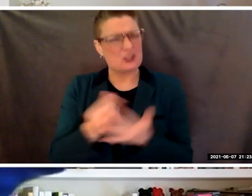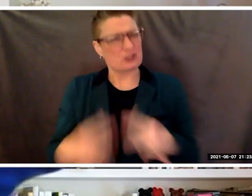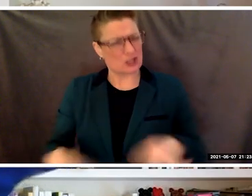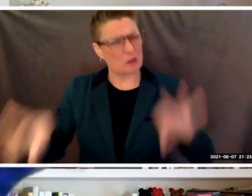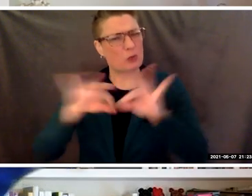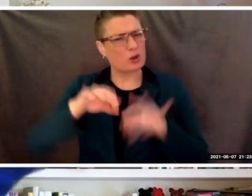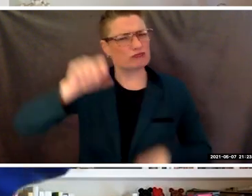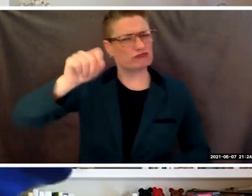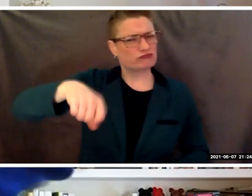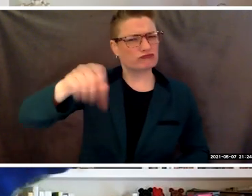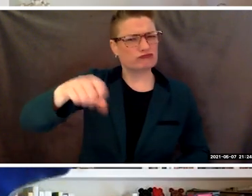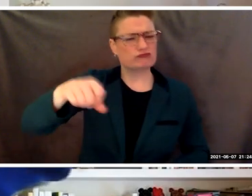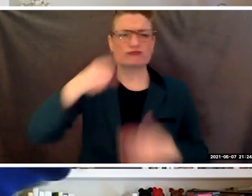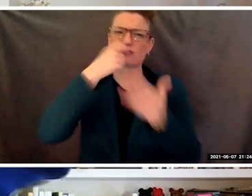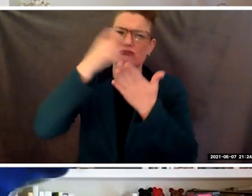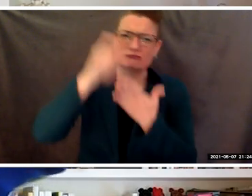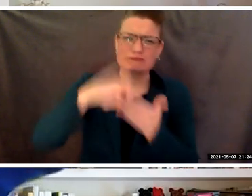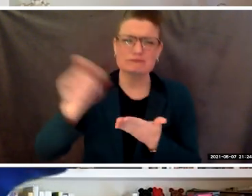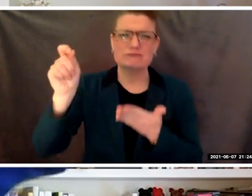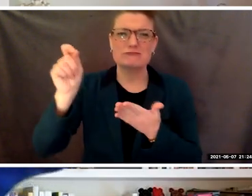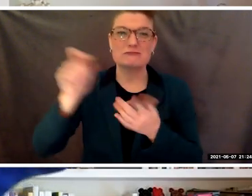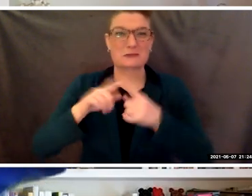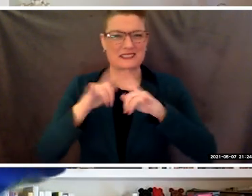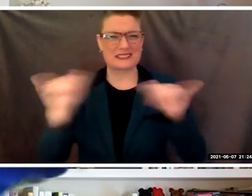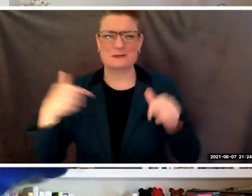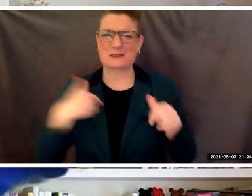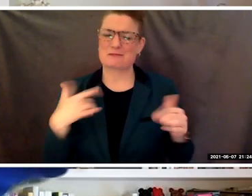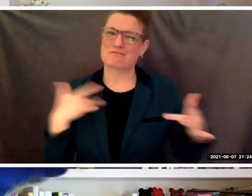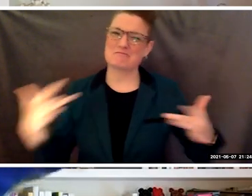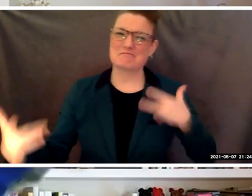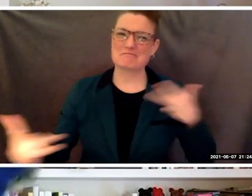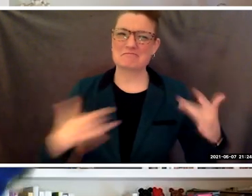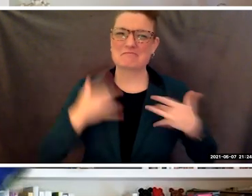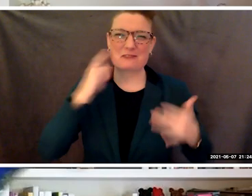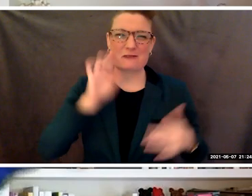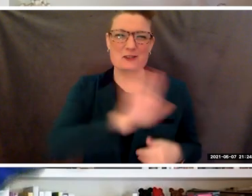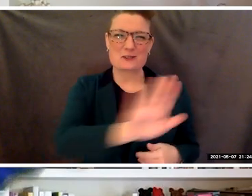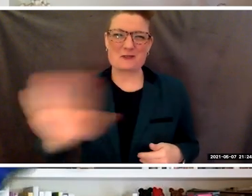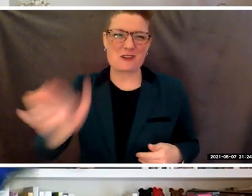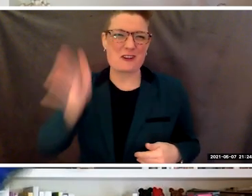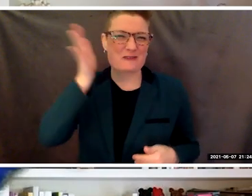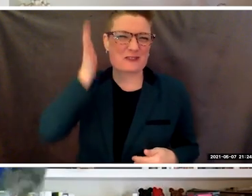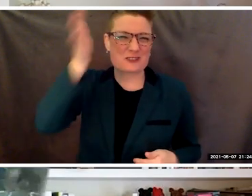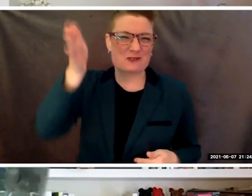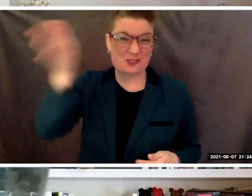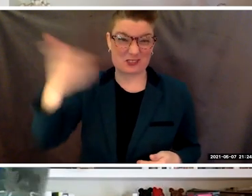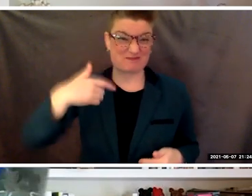I'm really excited about your future. I know you are going to succeed,